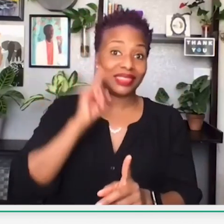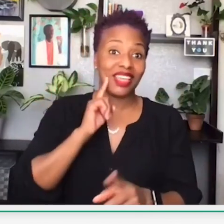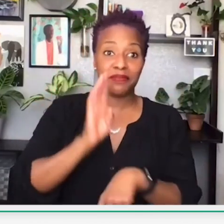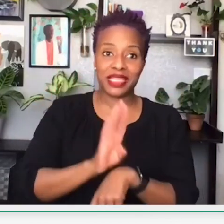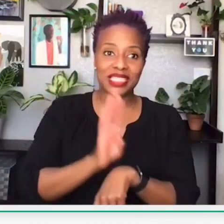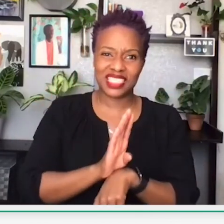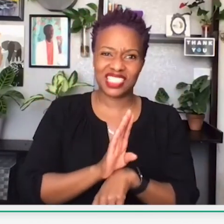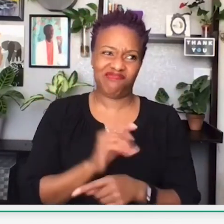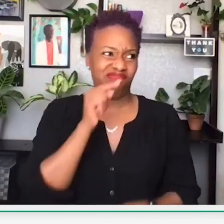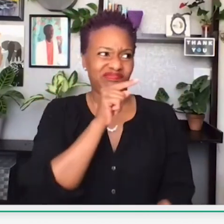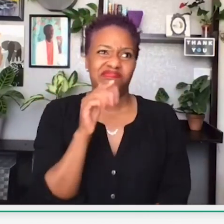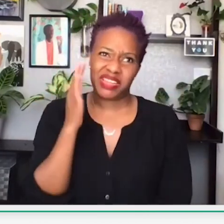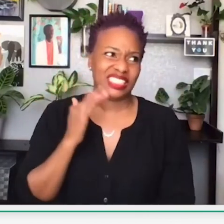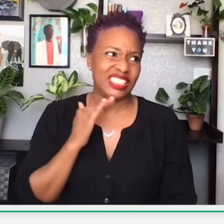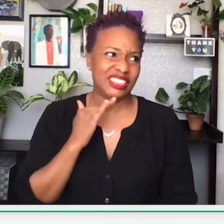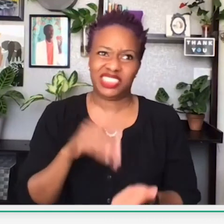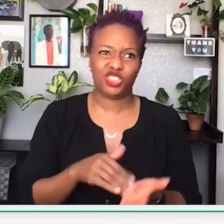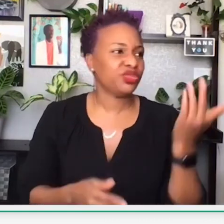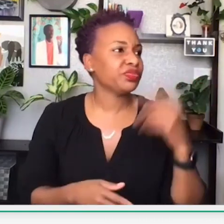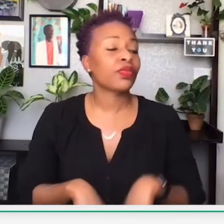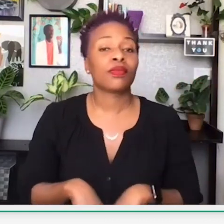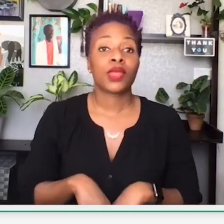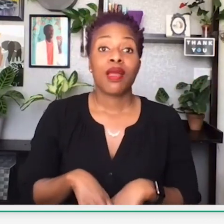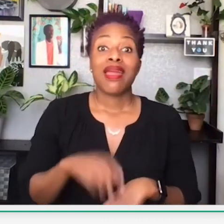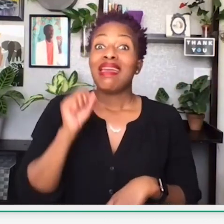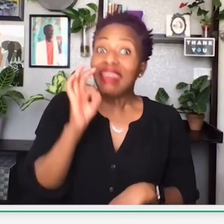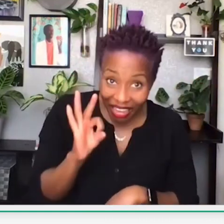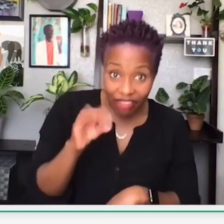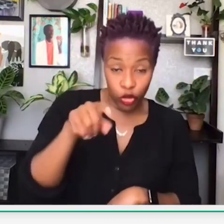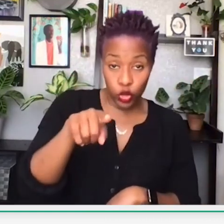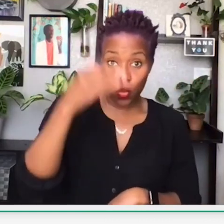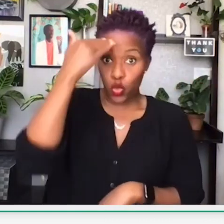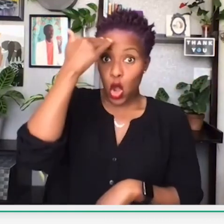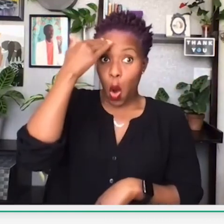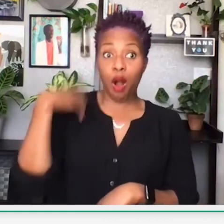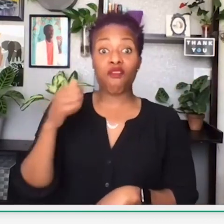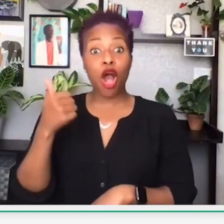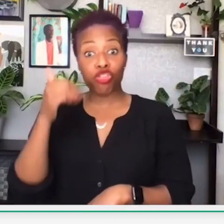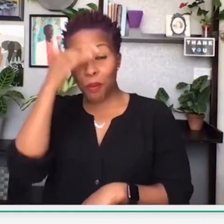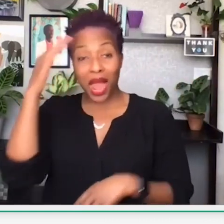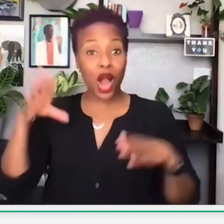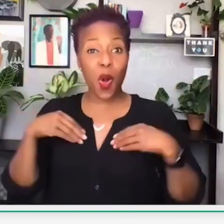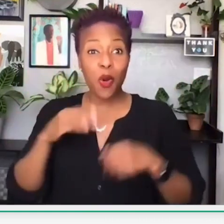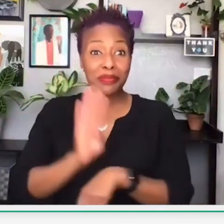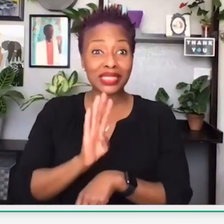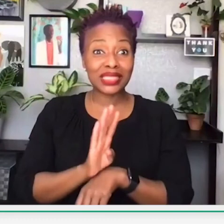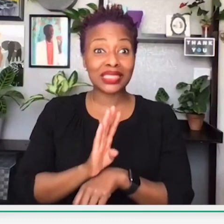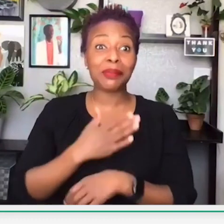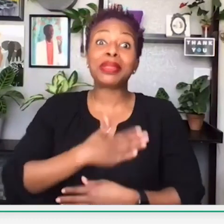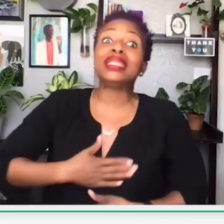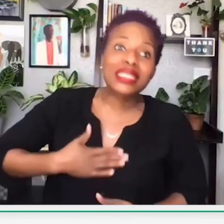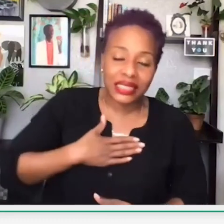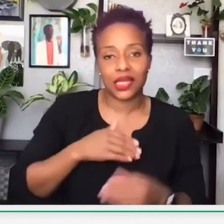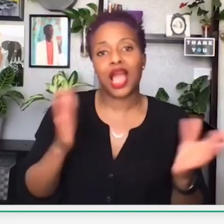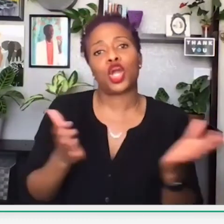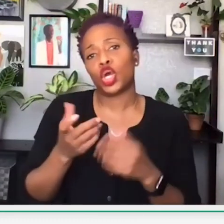But we will be spotlighting black businesses. If you know any other black-owned businesses,